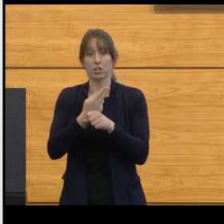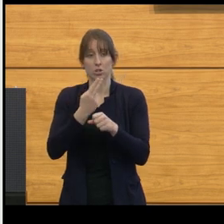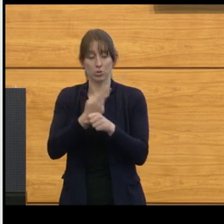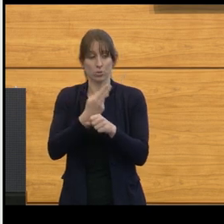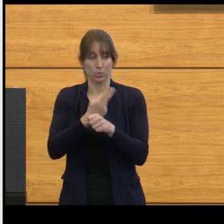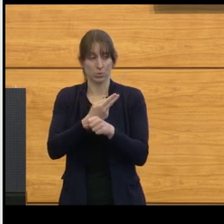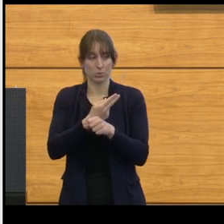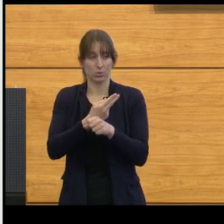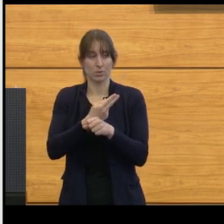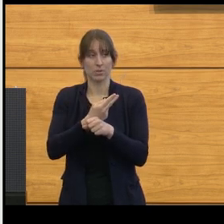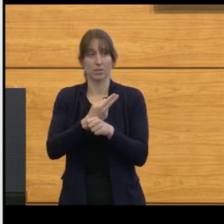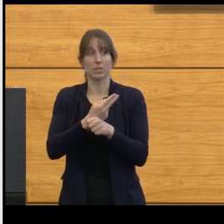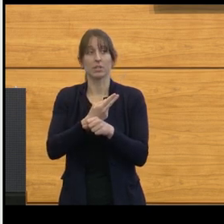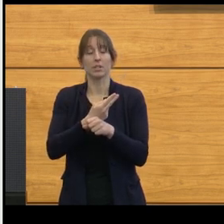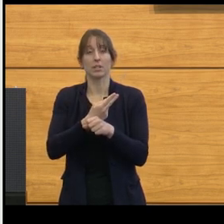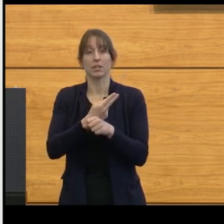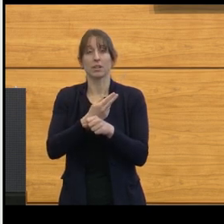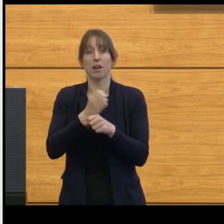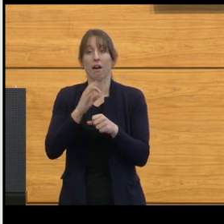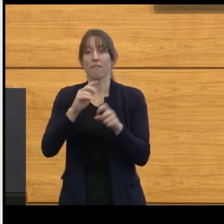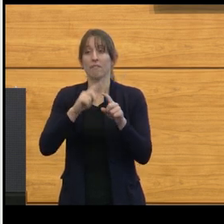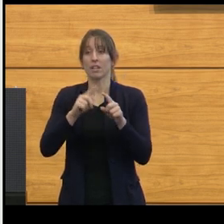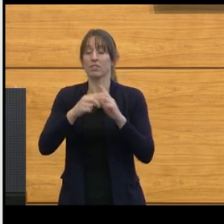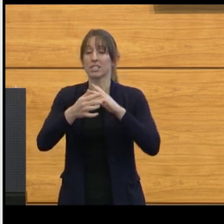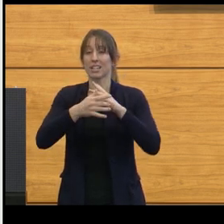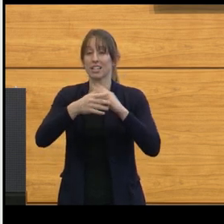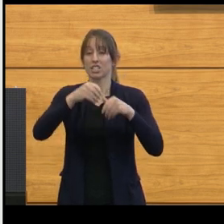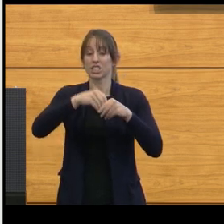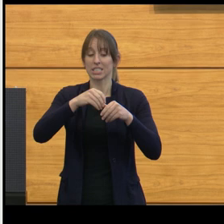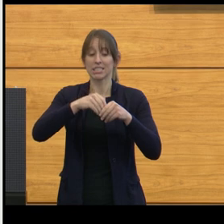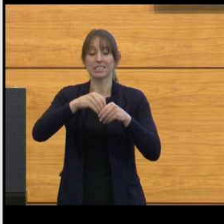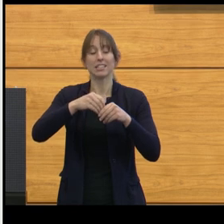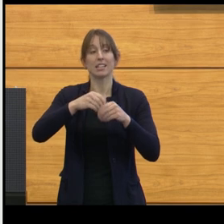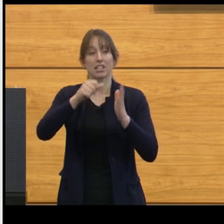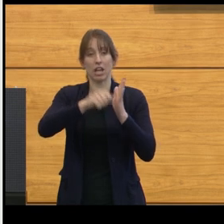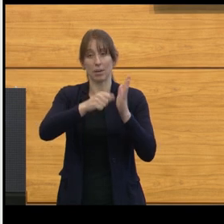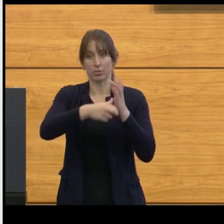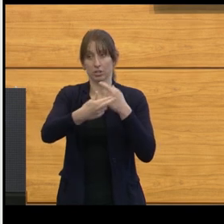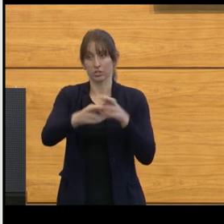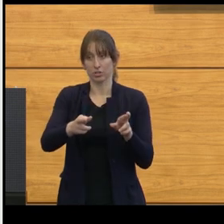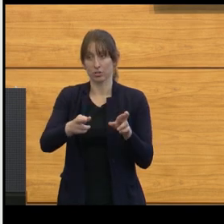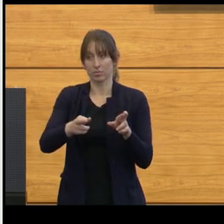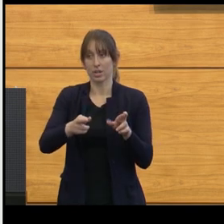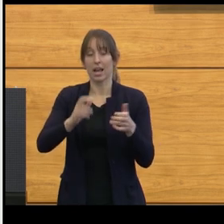in the operating room was such that it could really improve our ability to resect tumors.